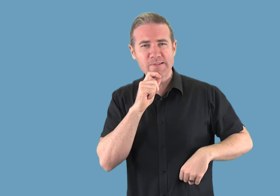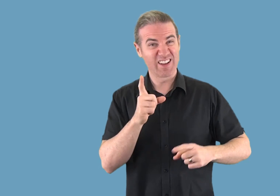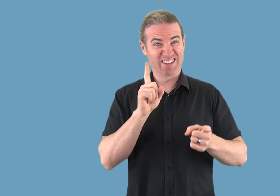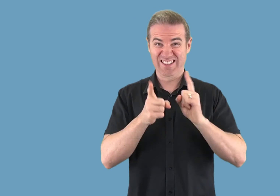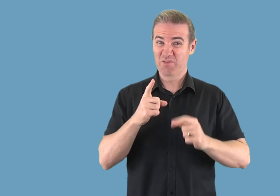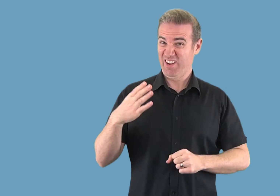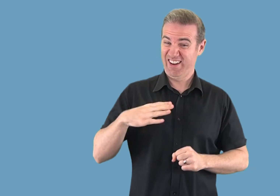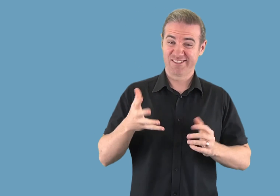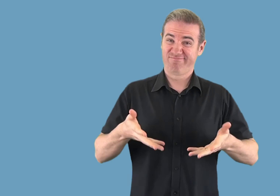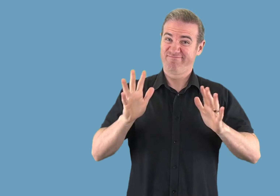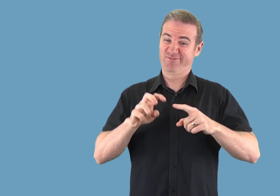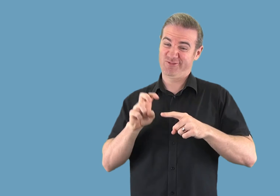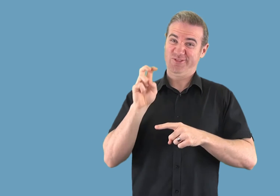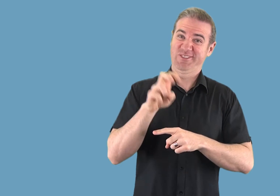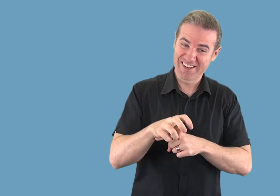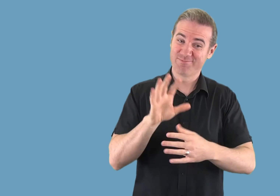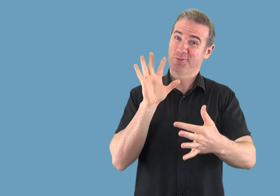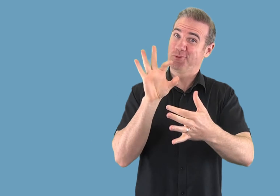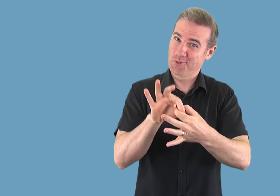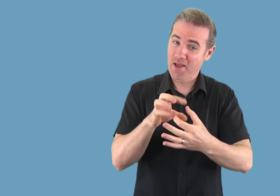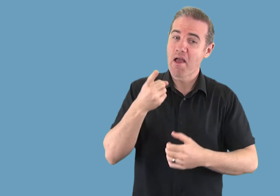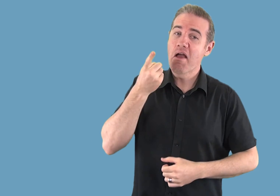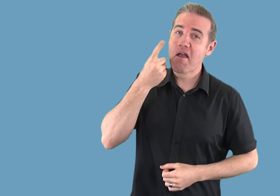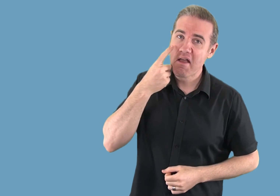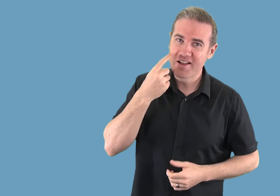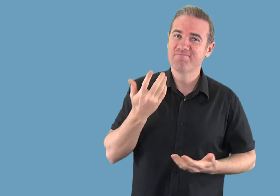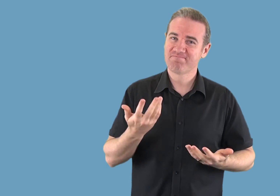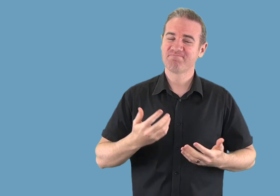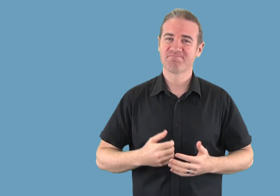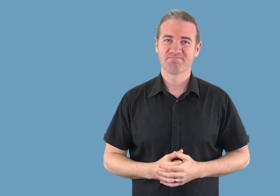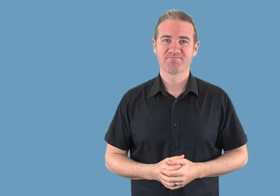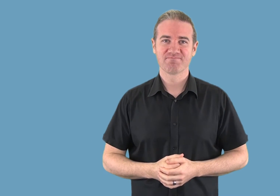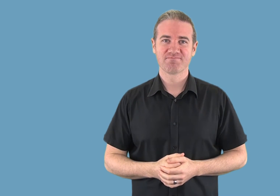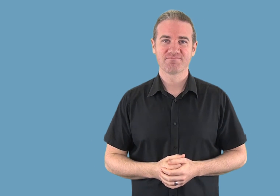platforms do but also prepare to experiment and jump in!